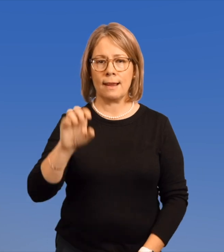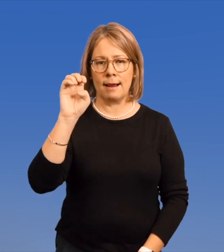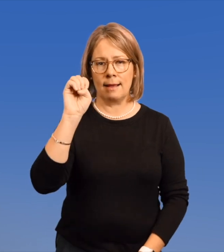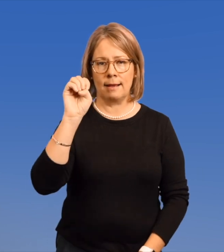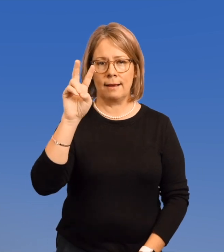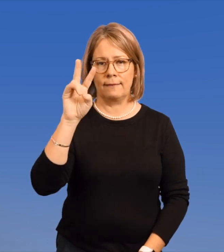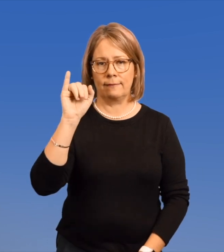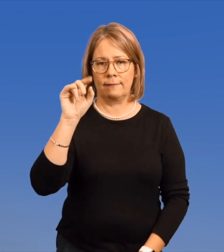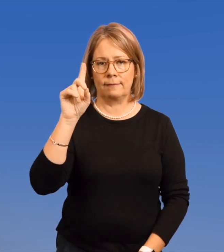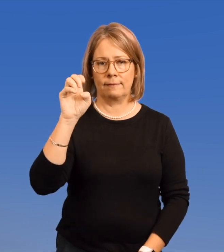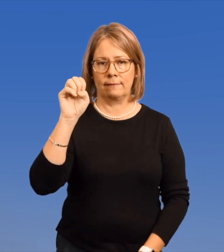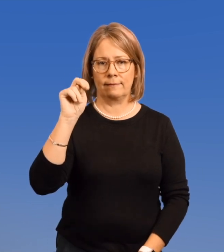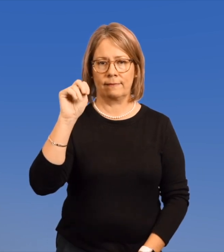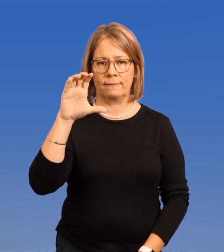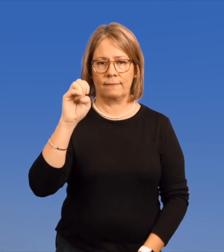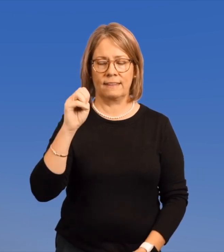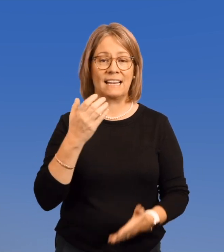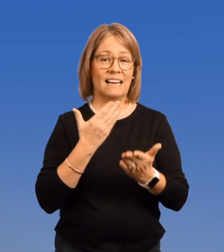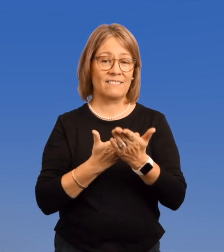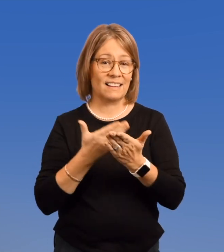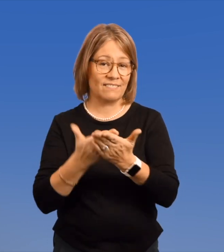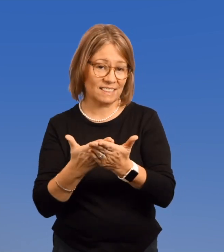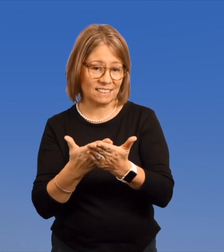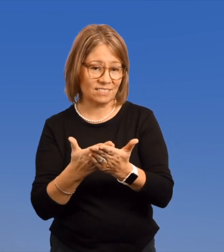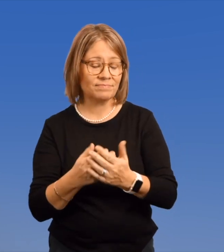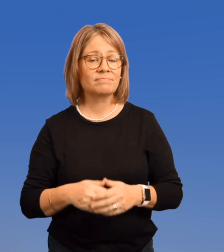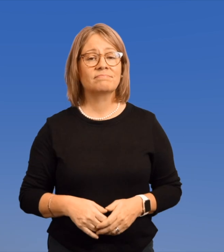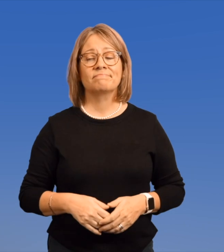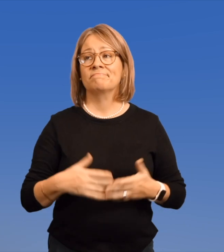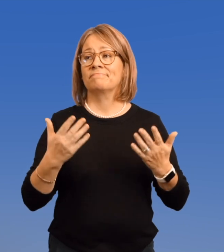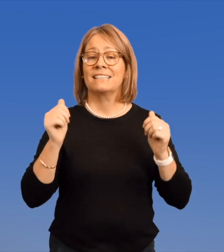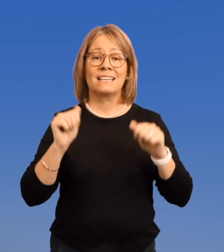Evidence.